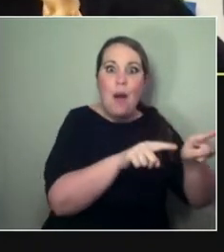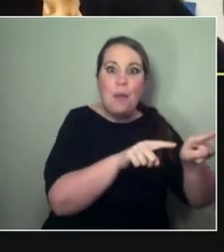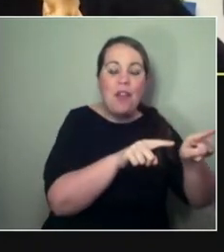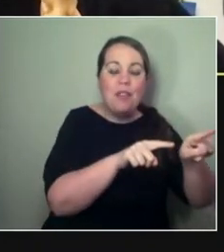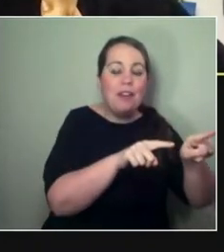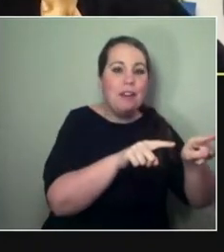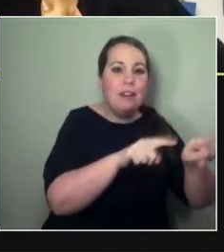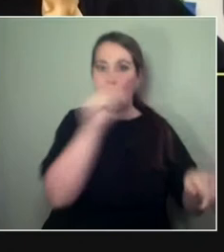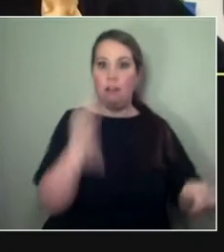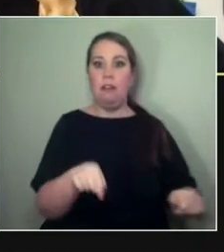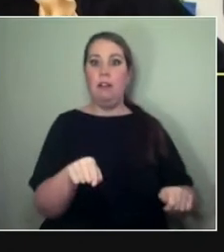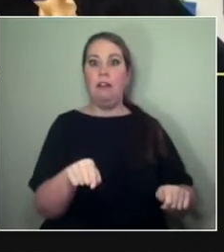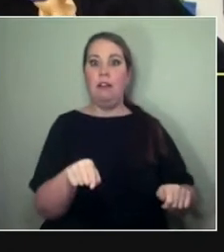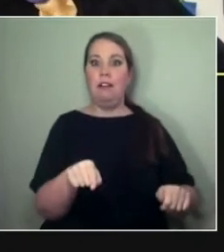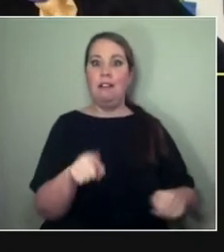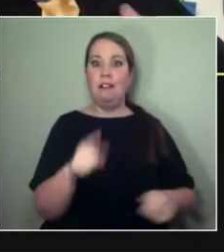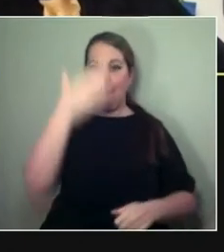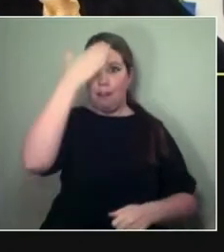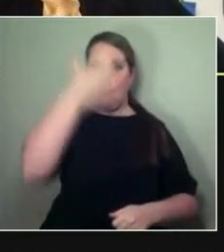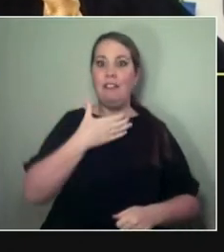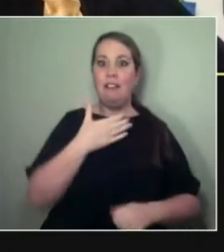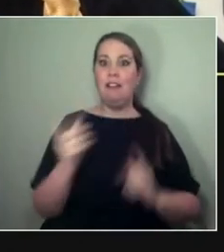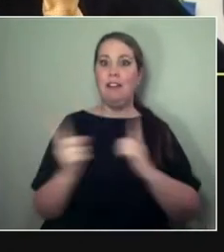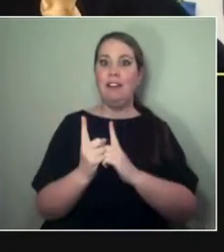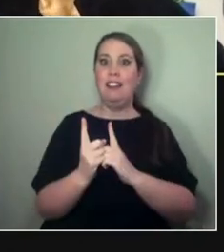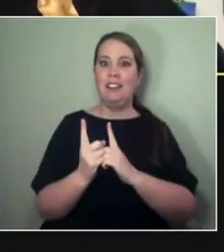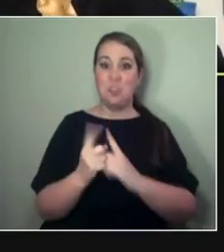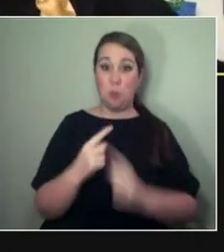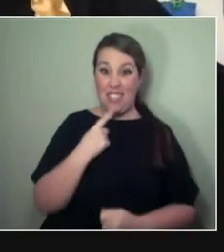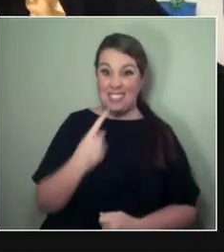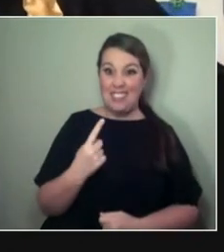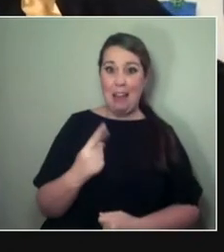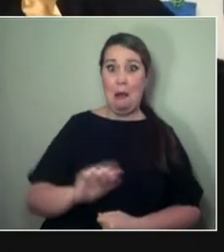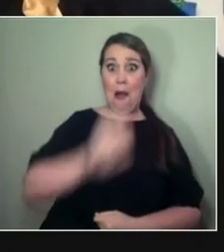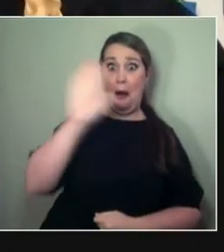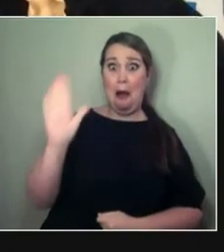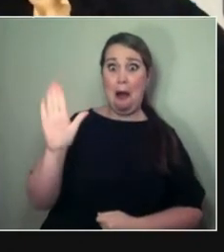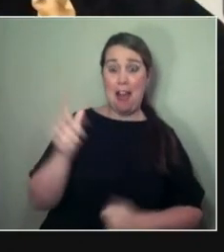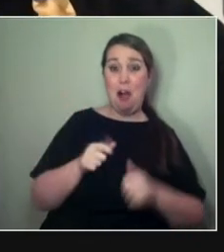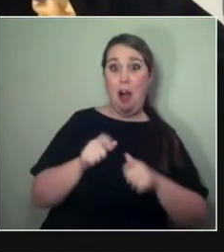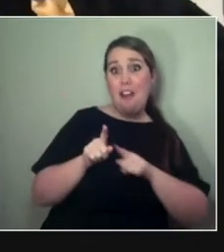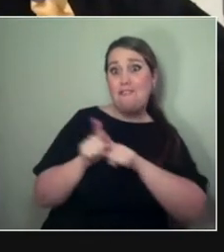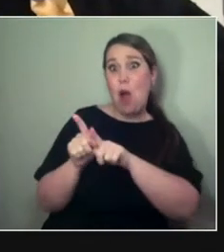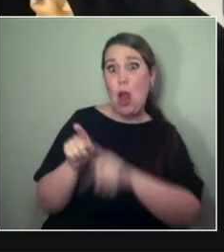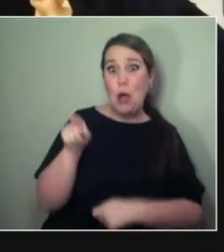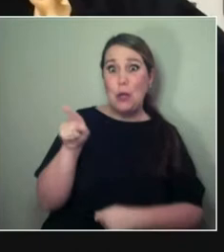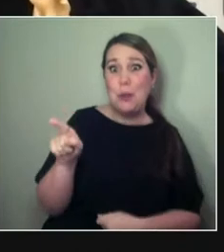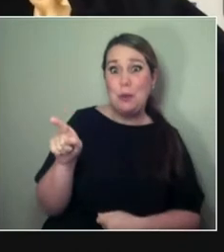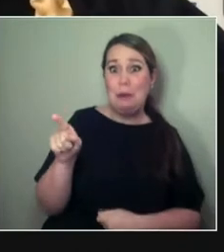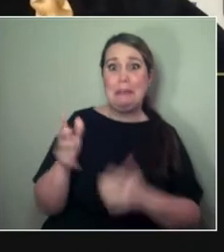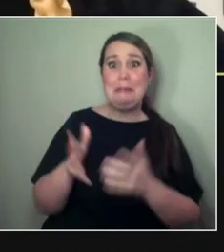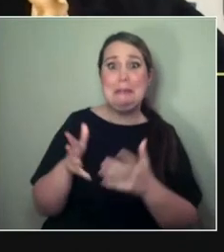'Do I say hi or do I say, 'I follow you'? It feels very strange. (BOTH CHUCKLE) You get, like, a bit star-struck.